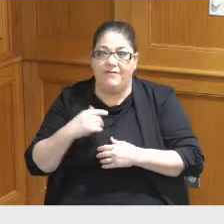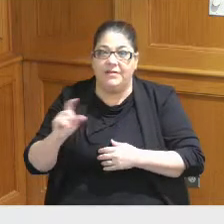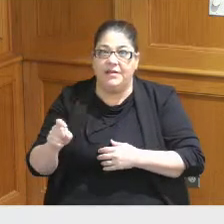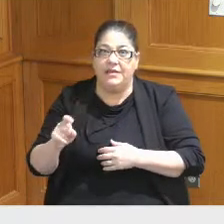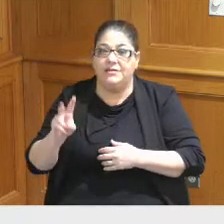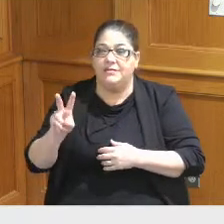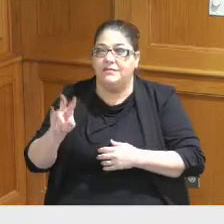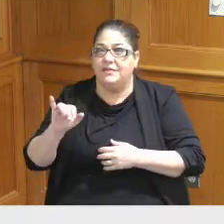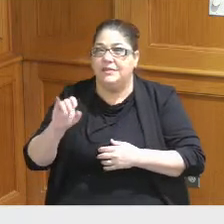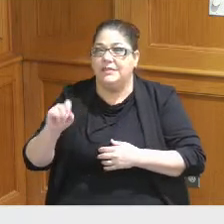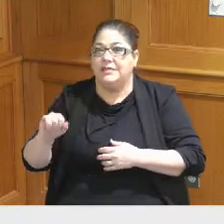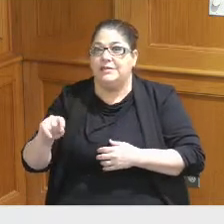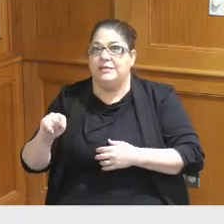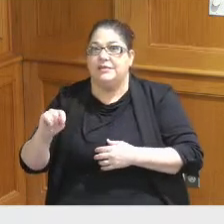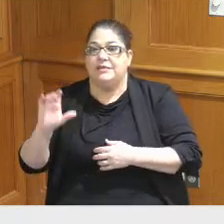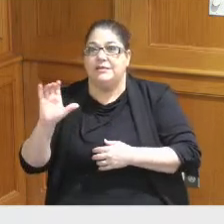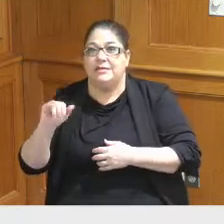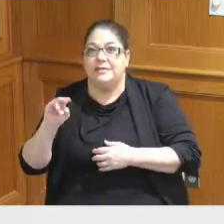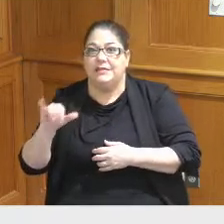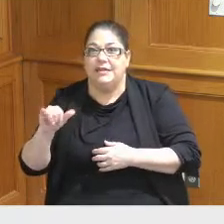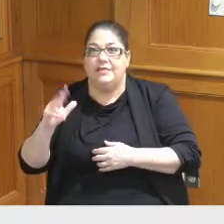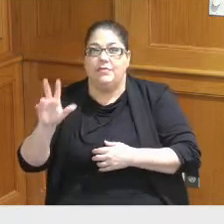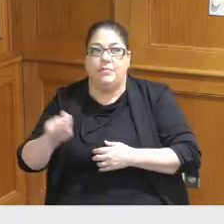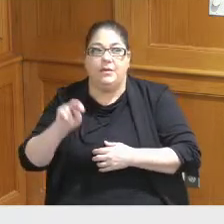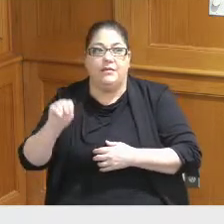contributing three million dollars which if they had not done that they're going to otherwise use